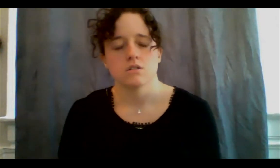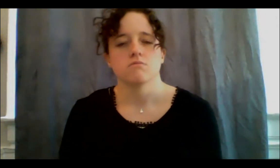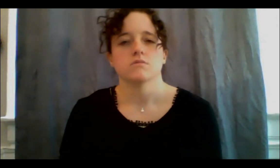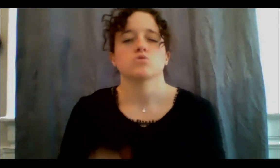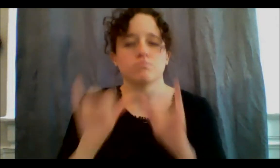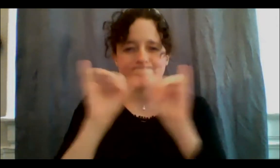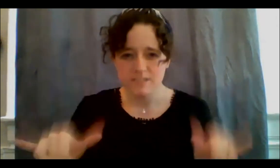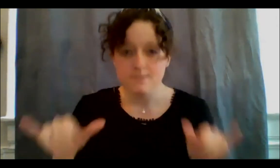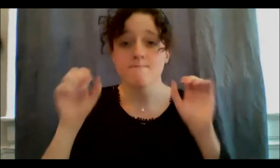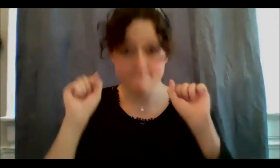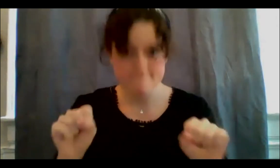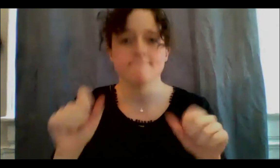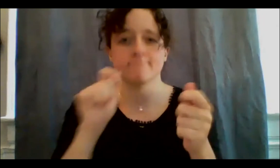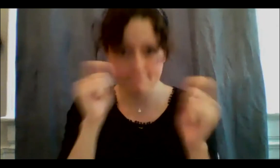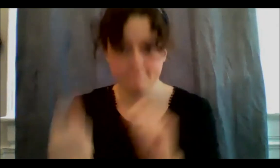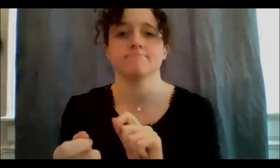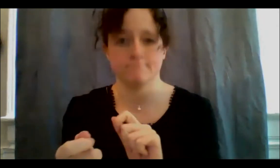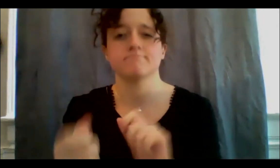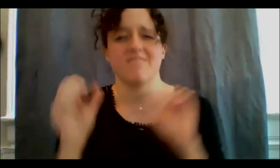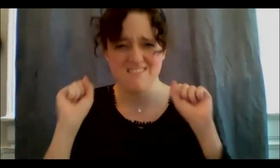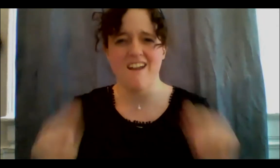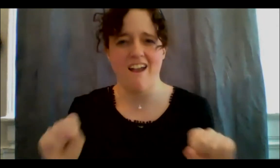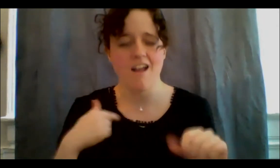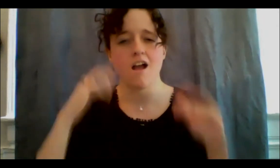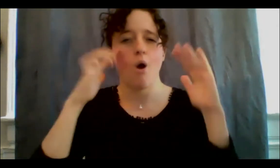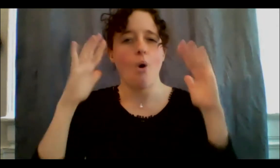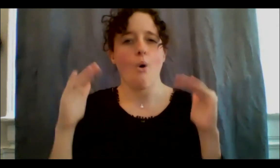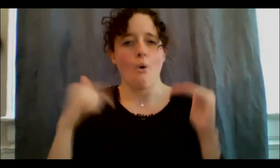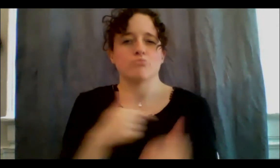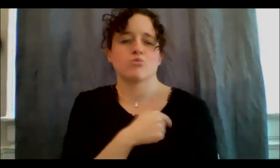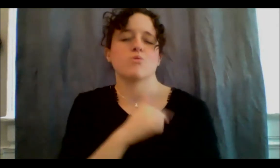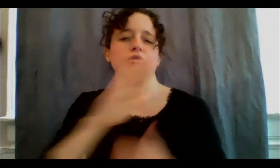and that's part of what I hope we're all sharing today, that our activism